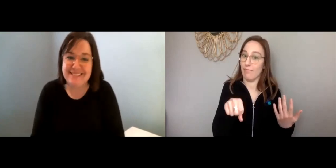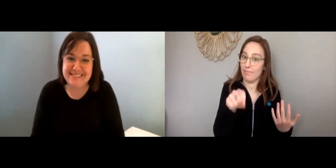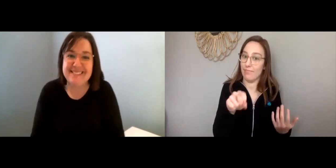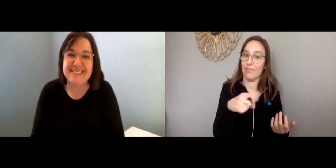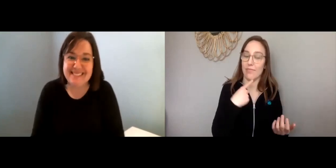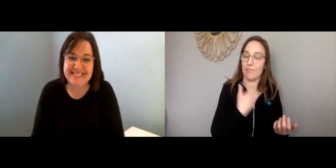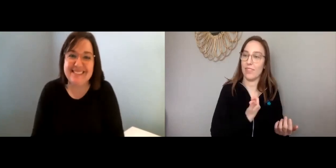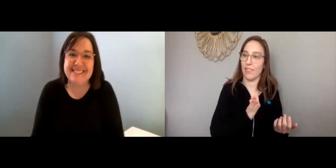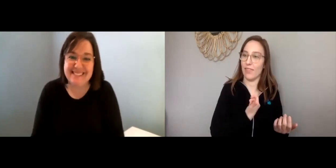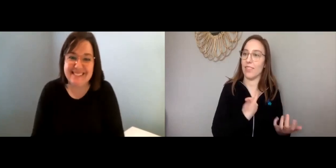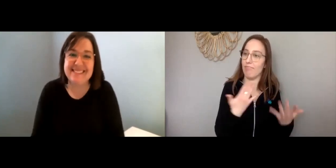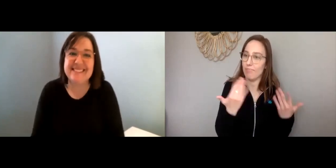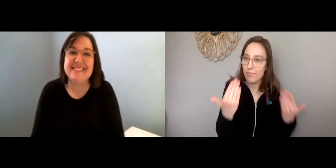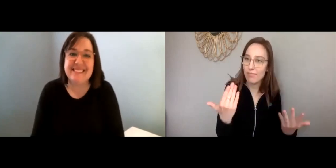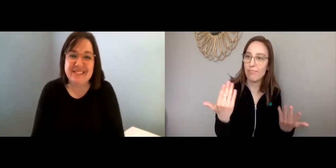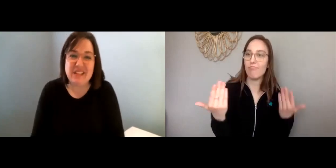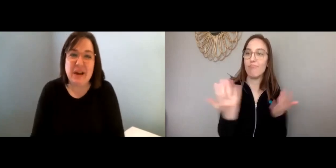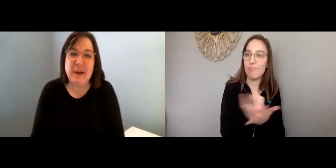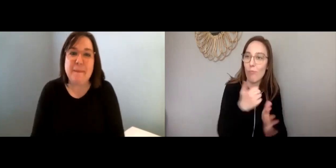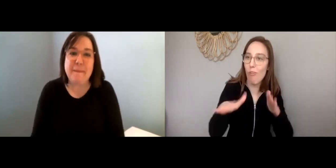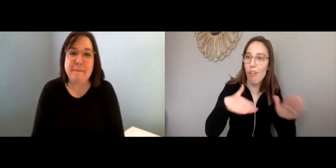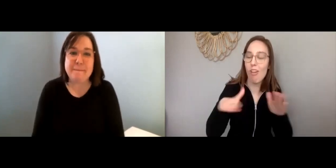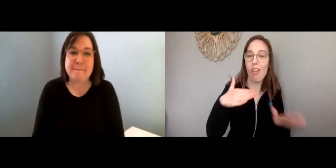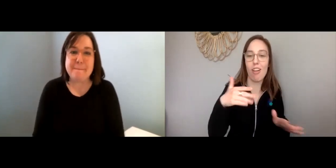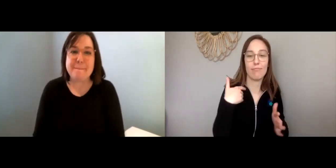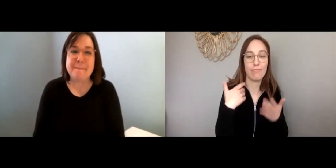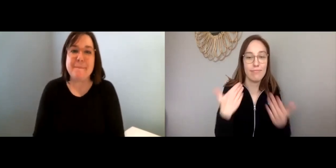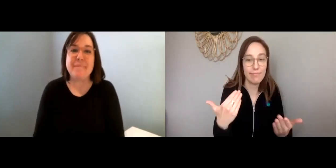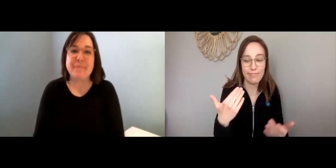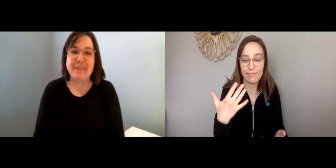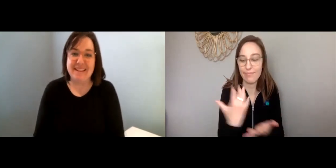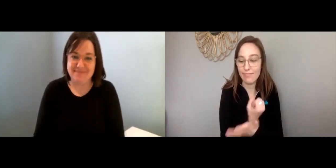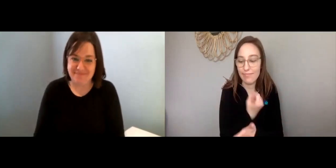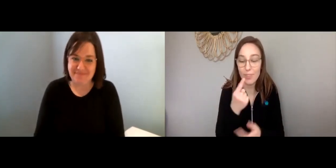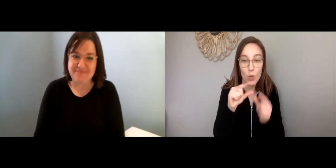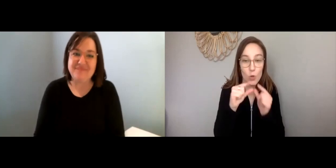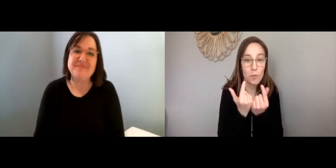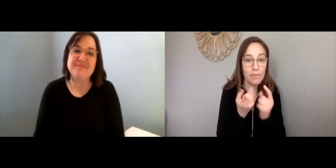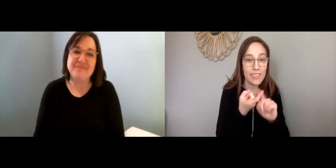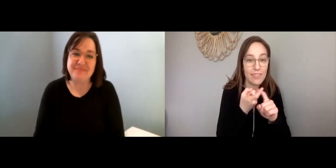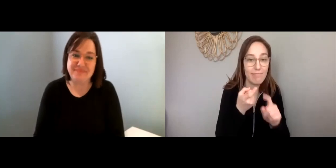Maggie: I tell myself to go for a walk, and you know, get onto a group text chat with, like, friends.